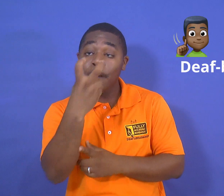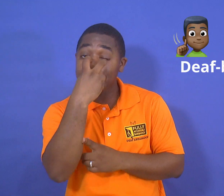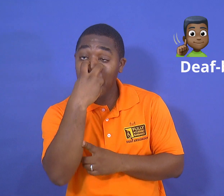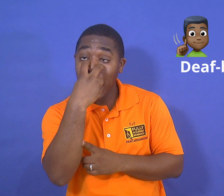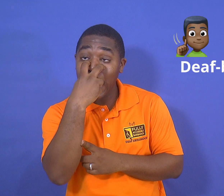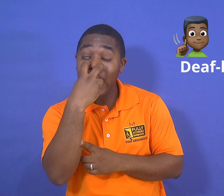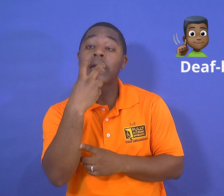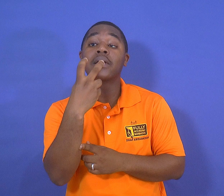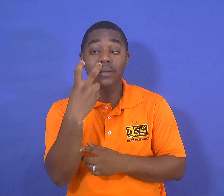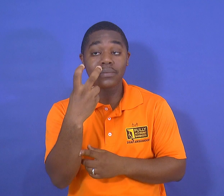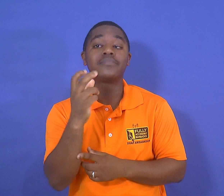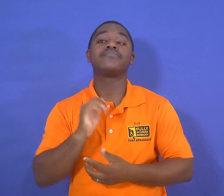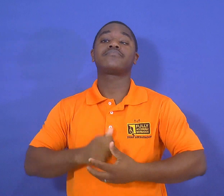persons who are deafblind